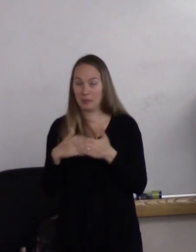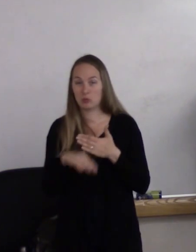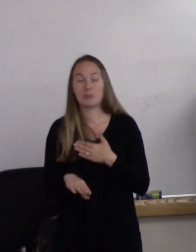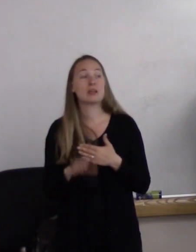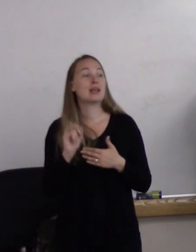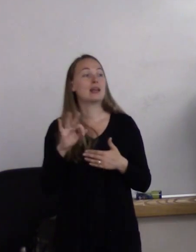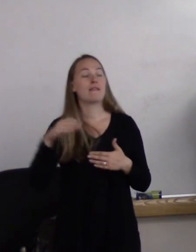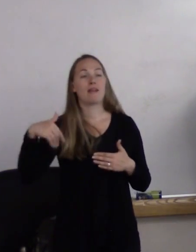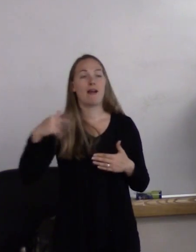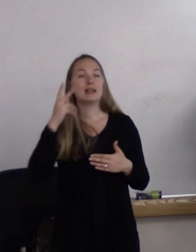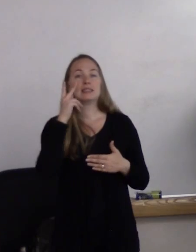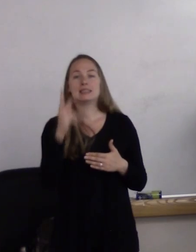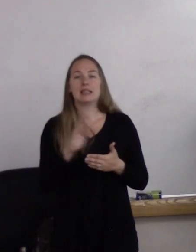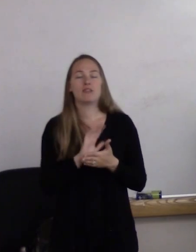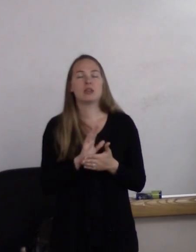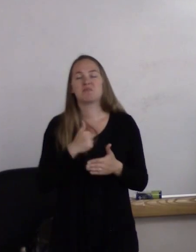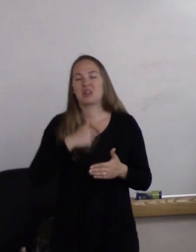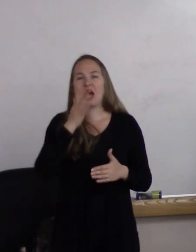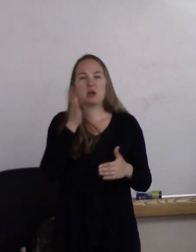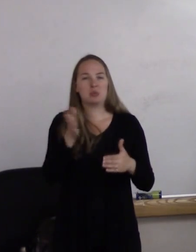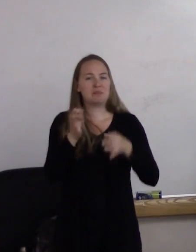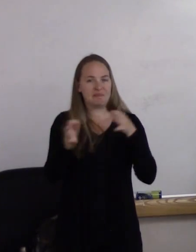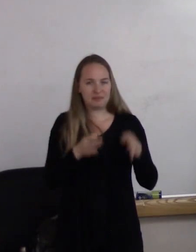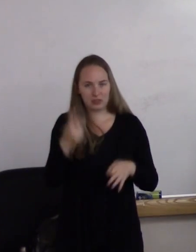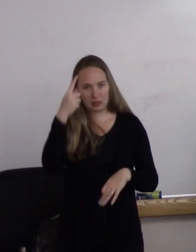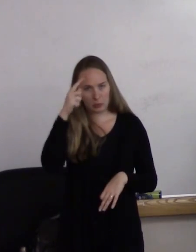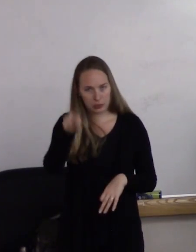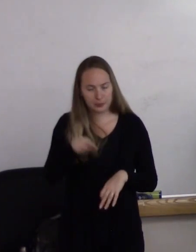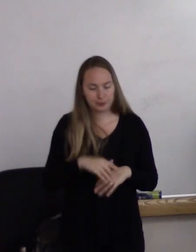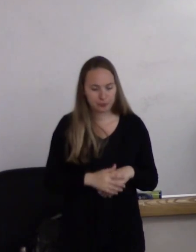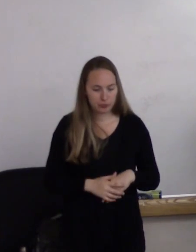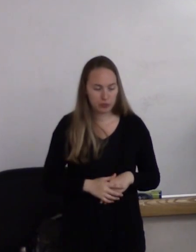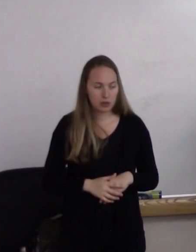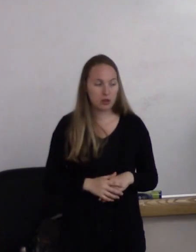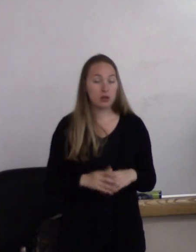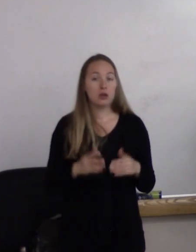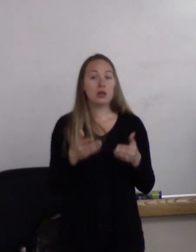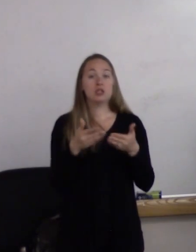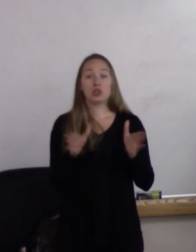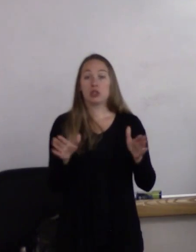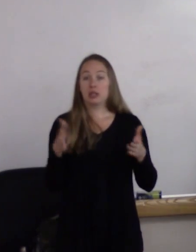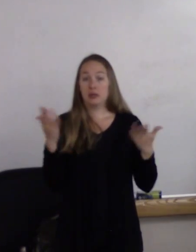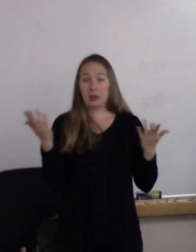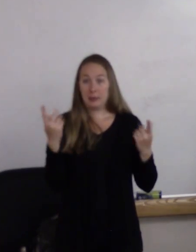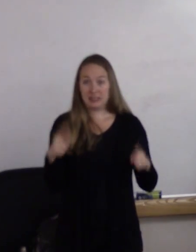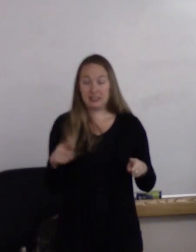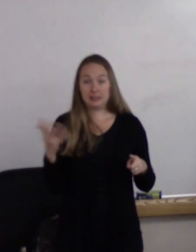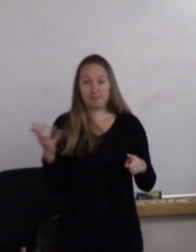I'm gonna break it down for you. So generally what happens is, you know,